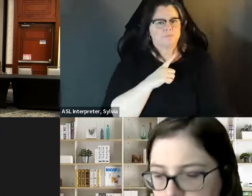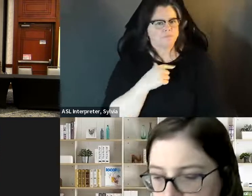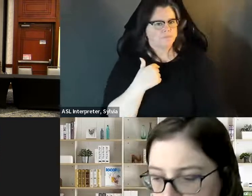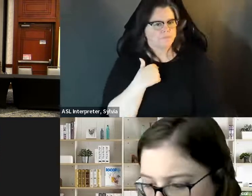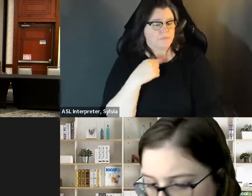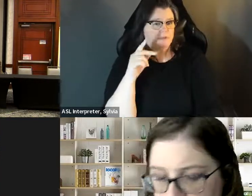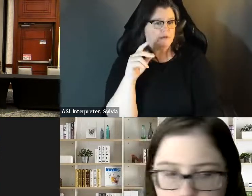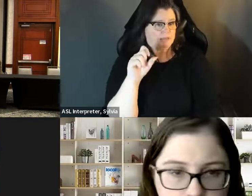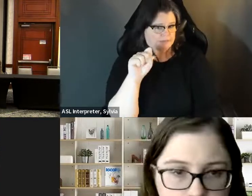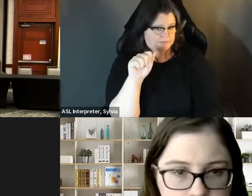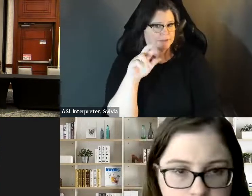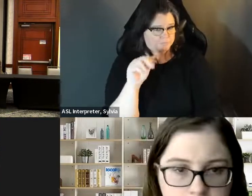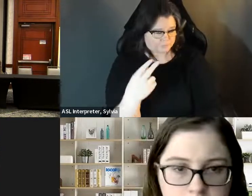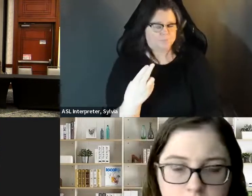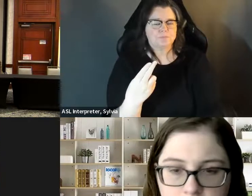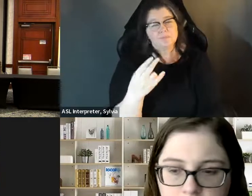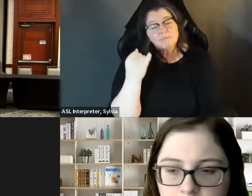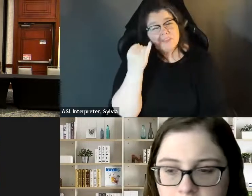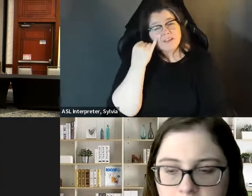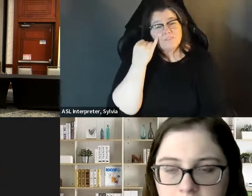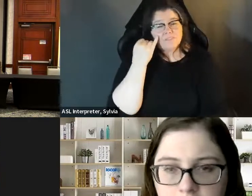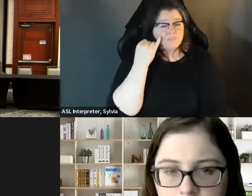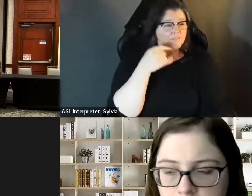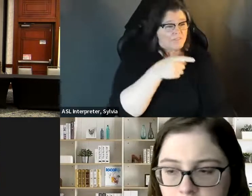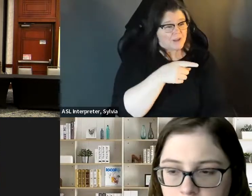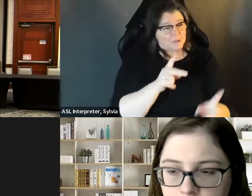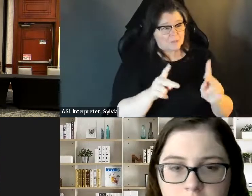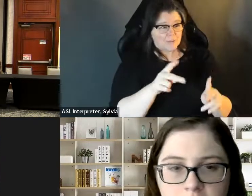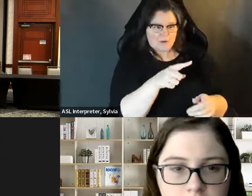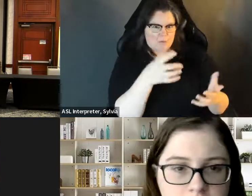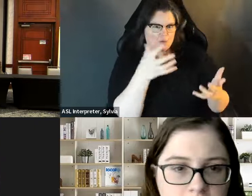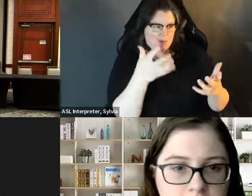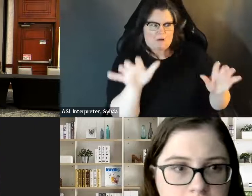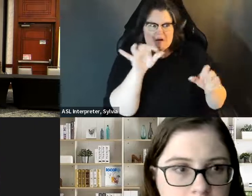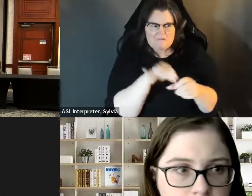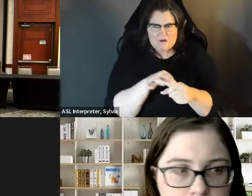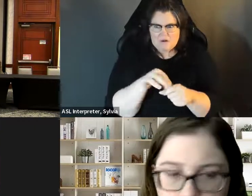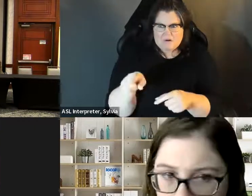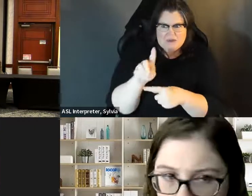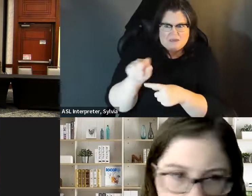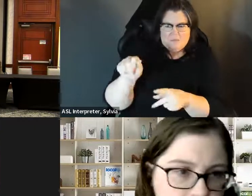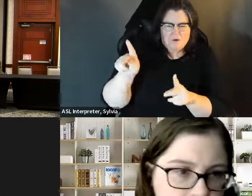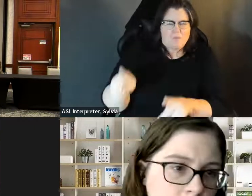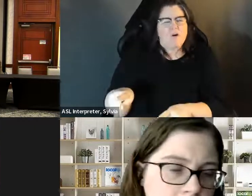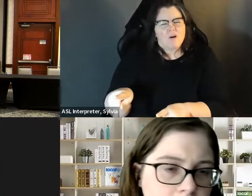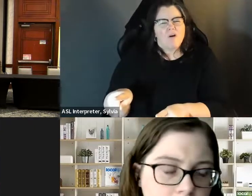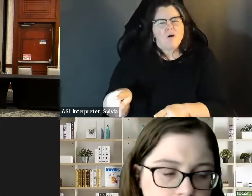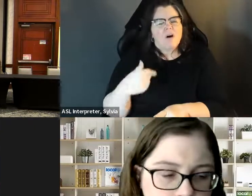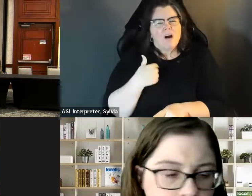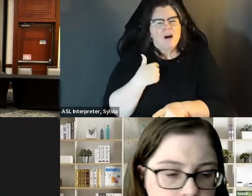better community. » Thank you for that advice. » Yeah, this is Sarah. I would say, you know, if someone is saying that they